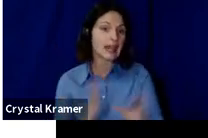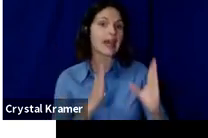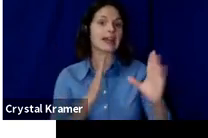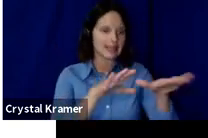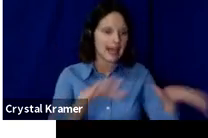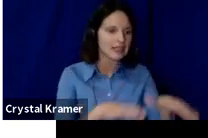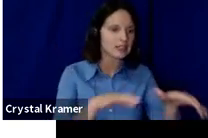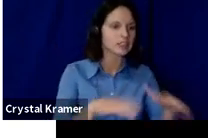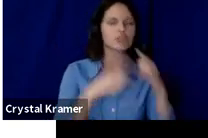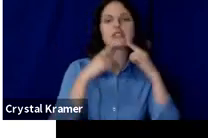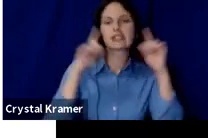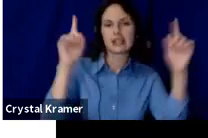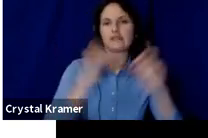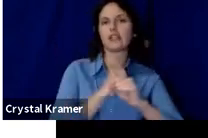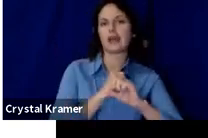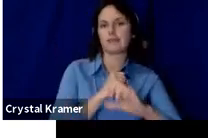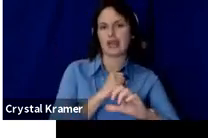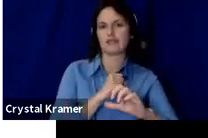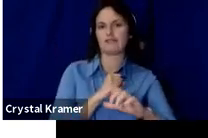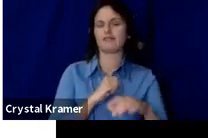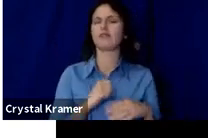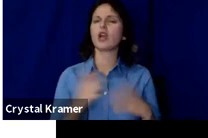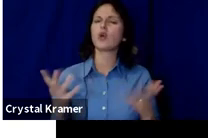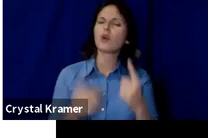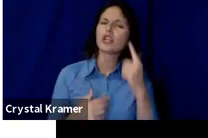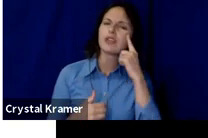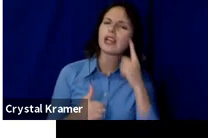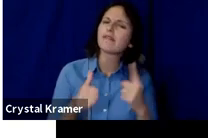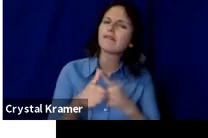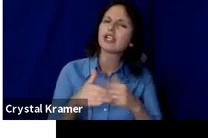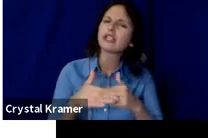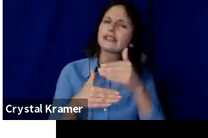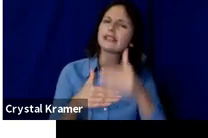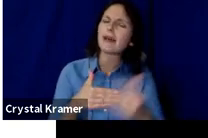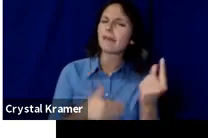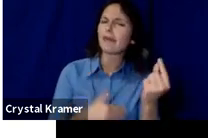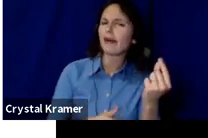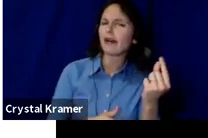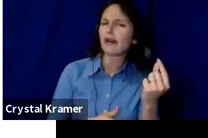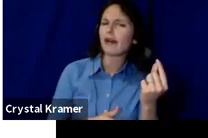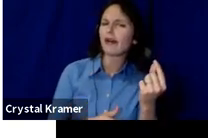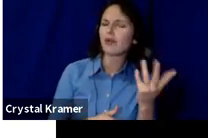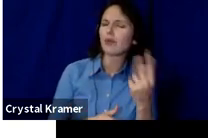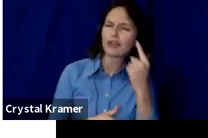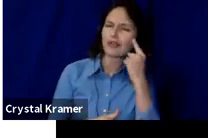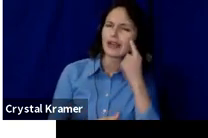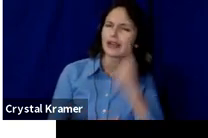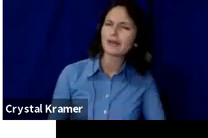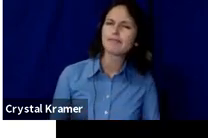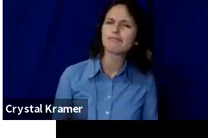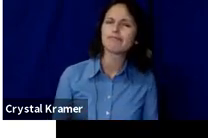What do you think the first step should be?